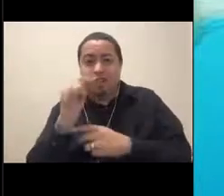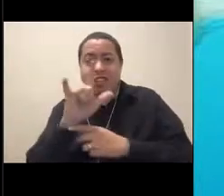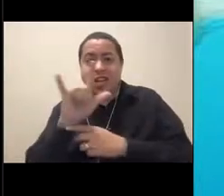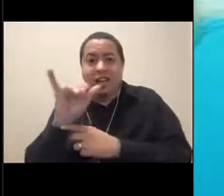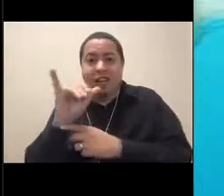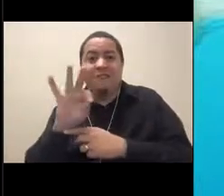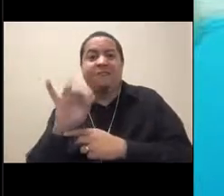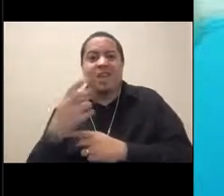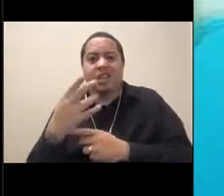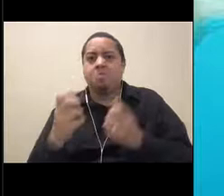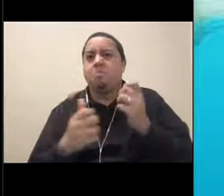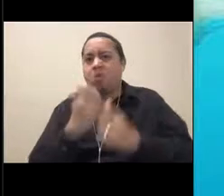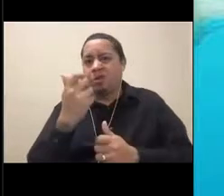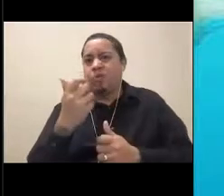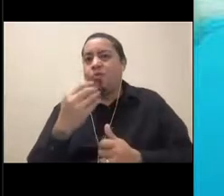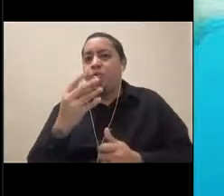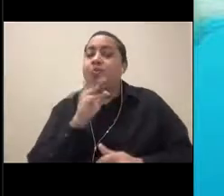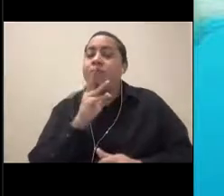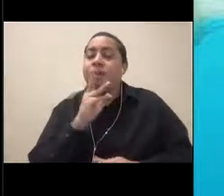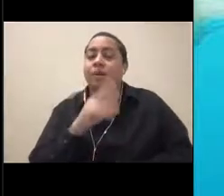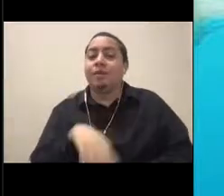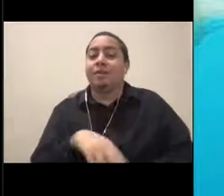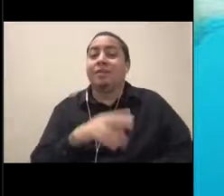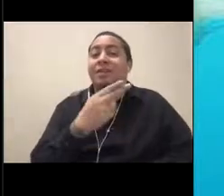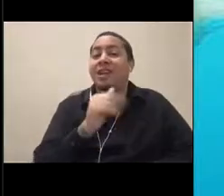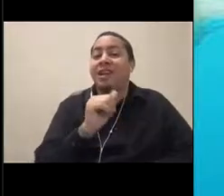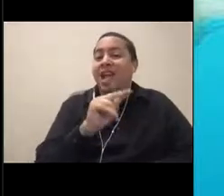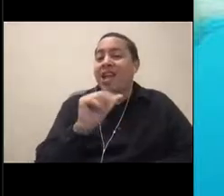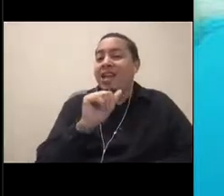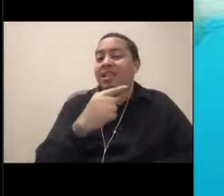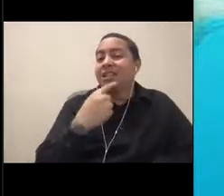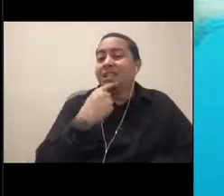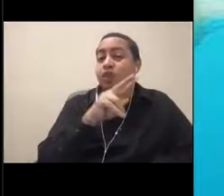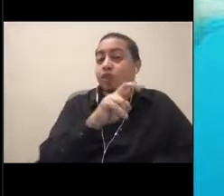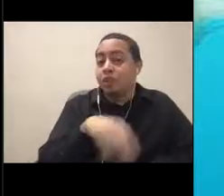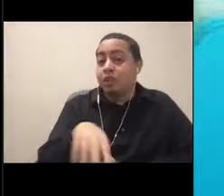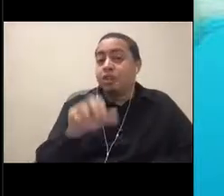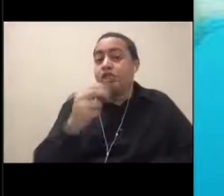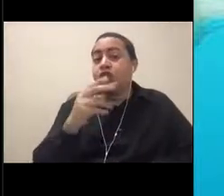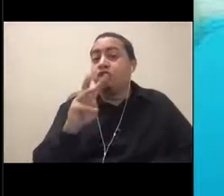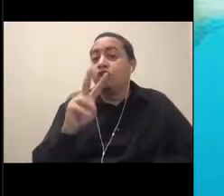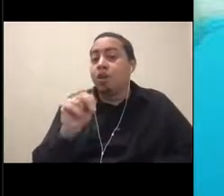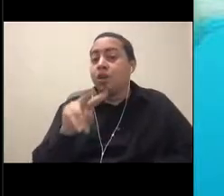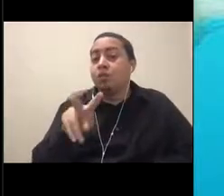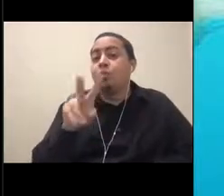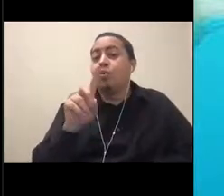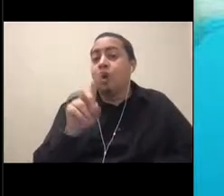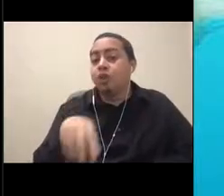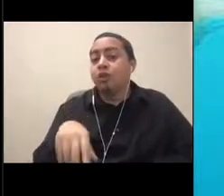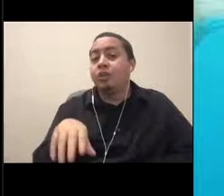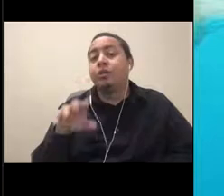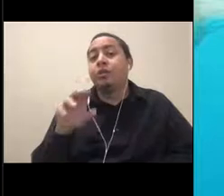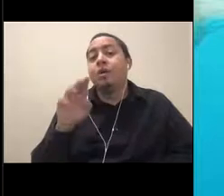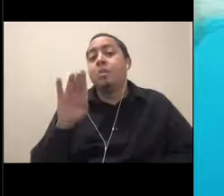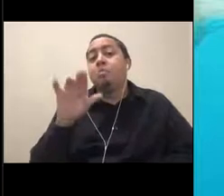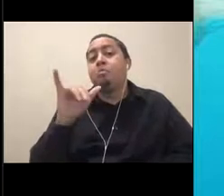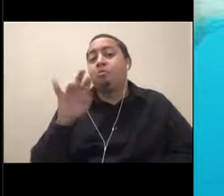As Hannah says, 200. Shawn says 100. Bryce says 23. Just very specific, Bryce,